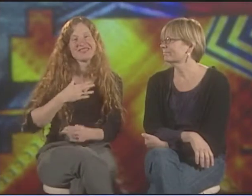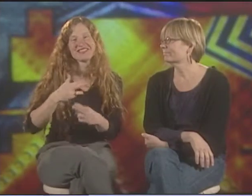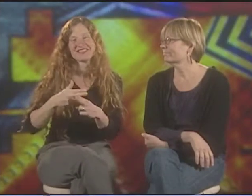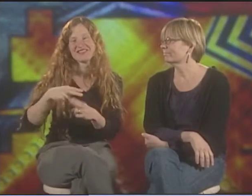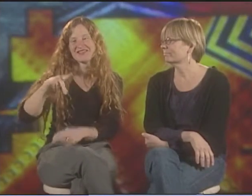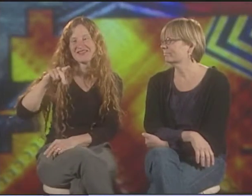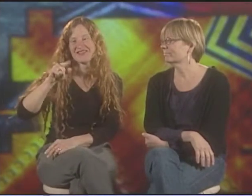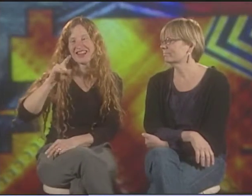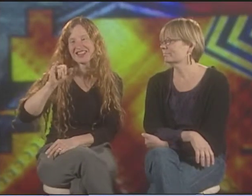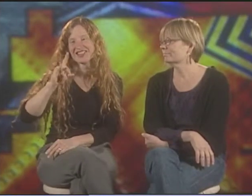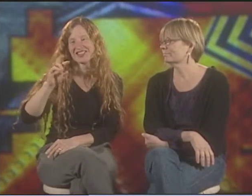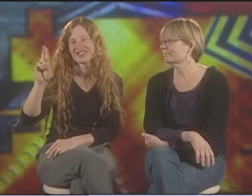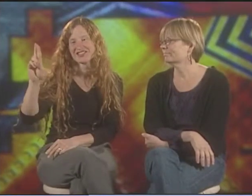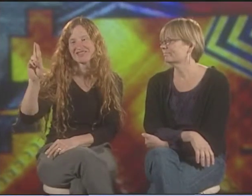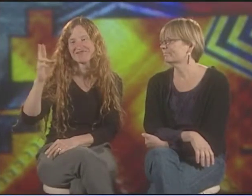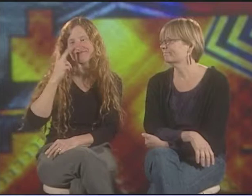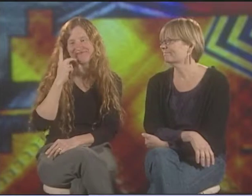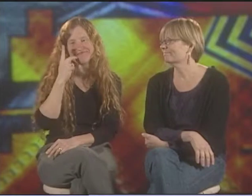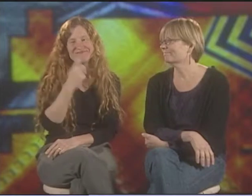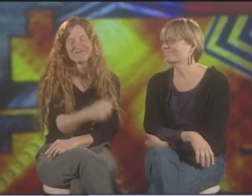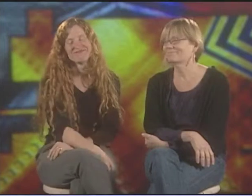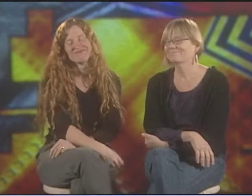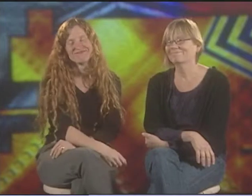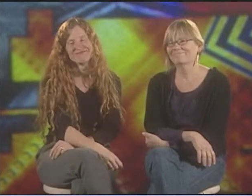HELLO, MY NAME IS PATTY DURR.